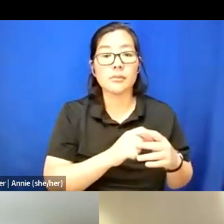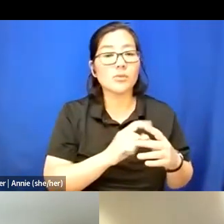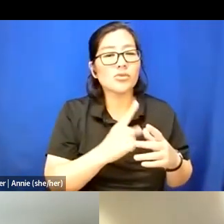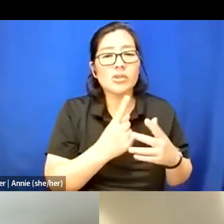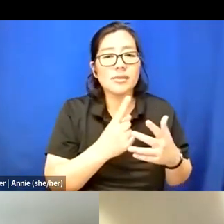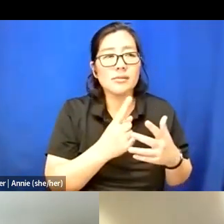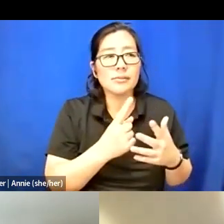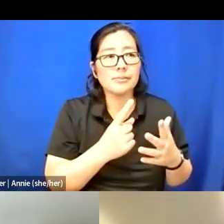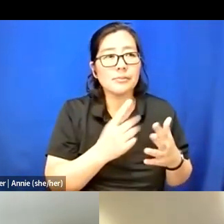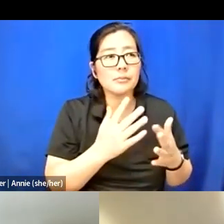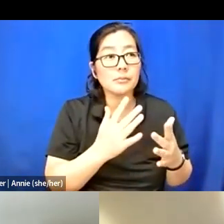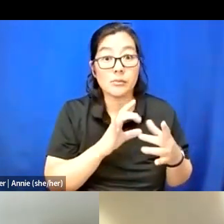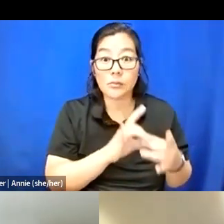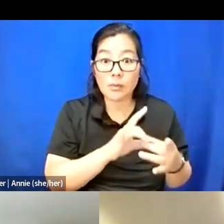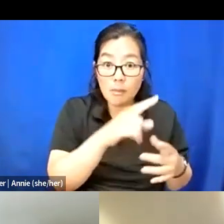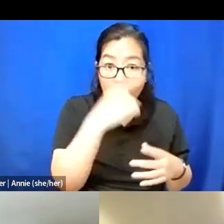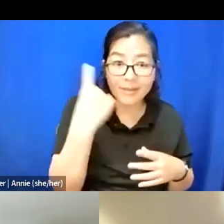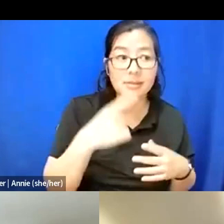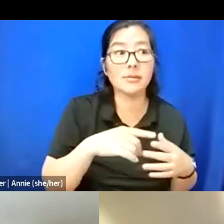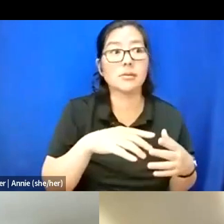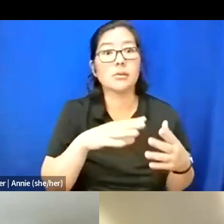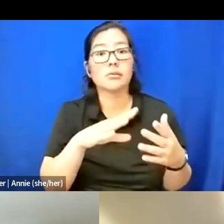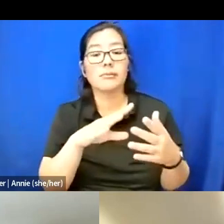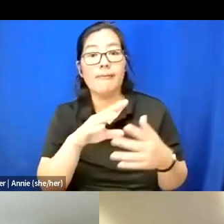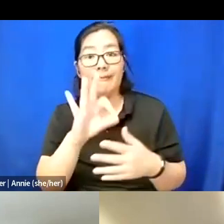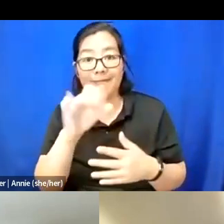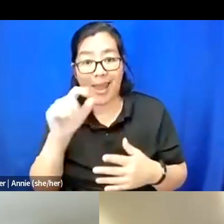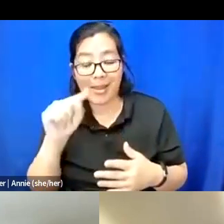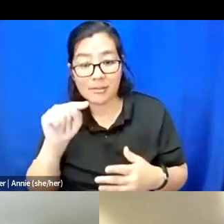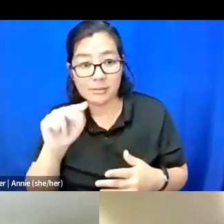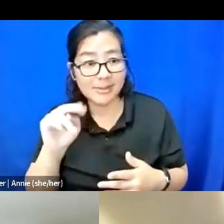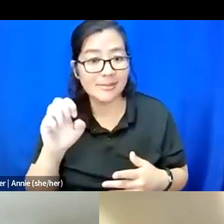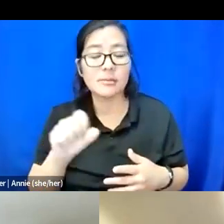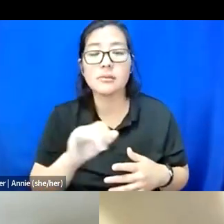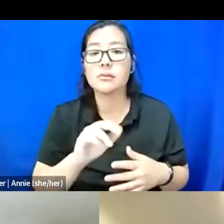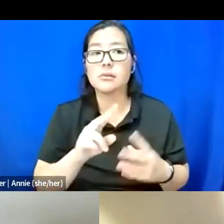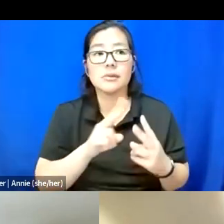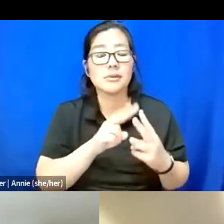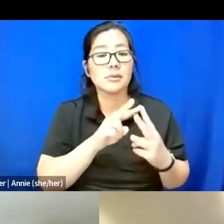when it comes to Blackness or even fatness, like Blackness seems to be a thing